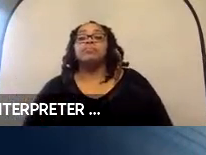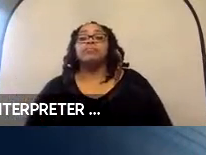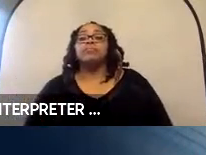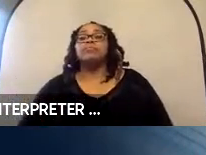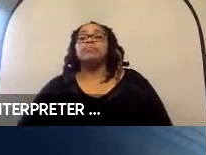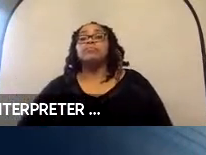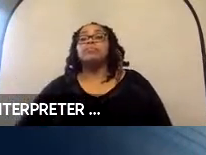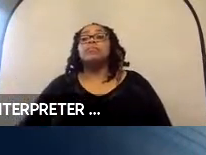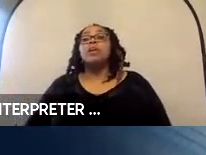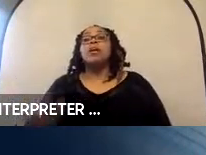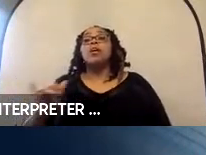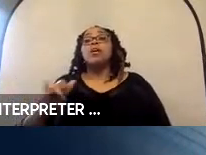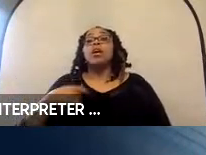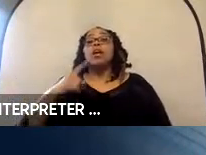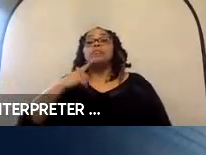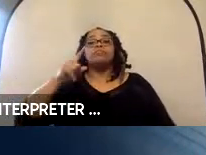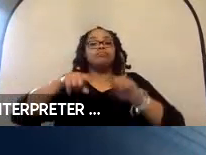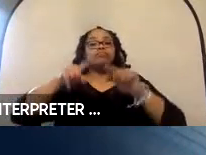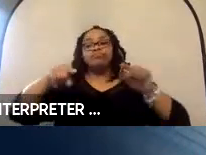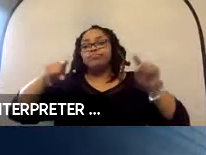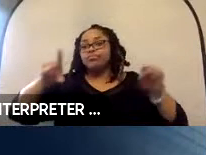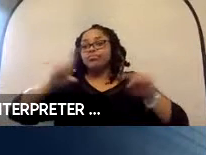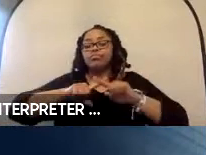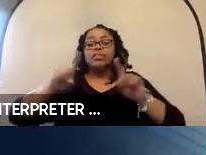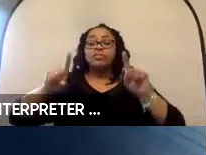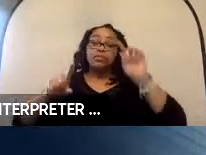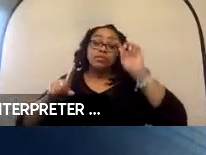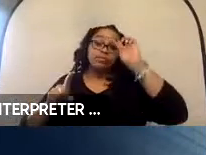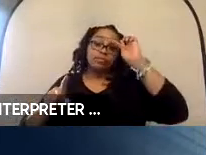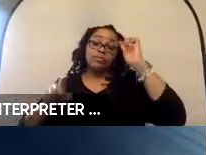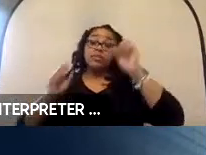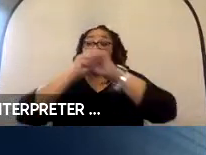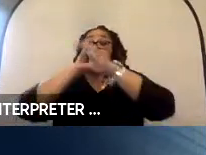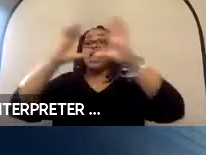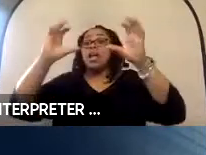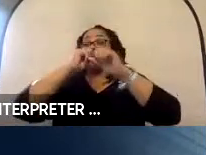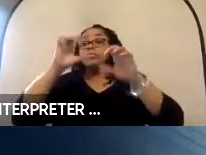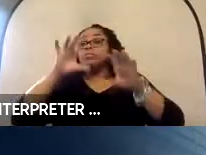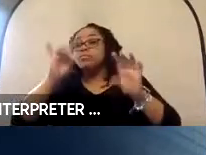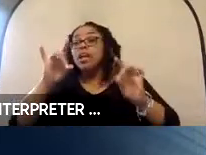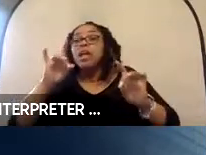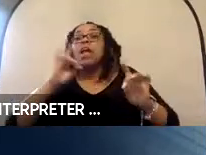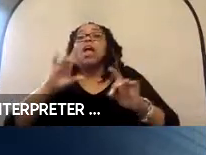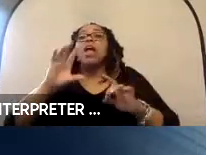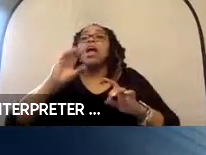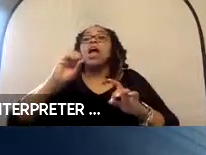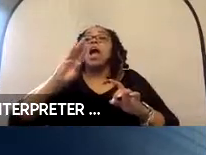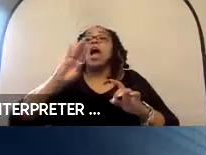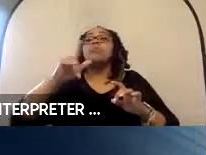also have variety of different image detection and obstacle detection algorithms that can